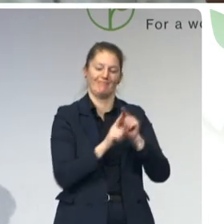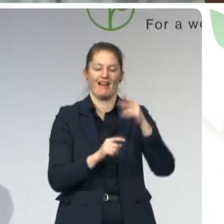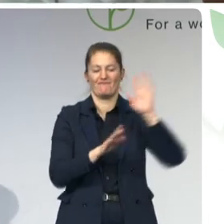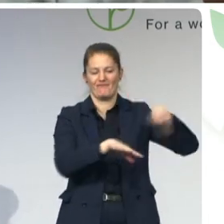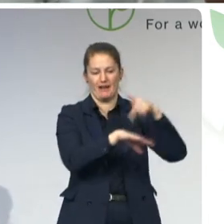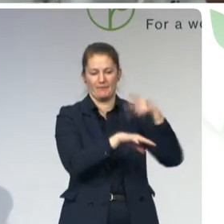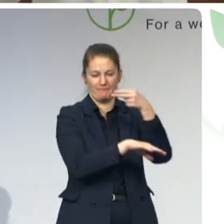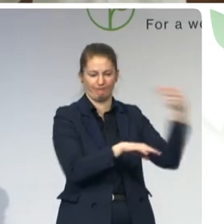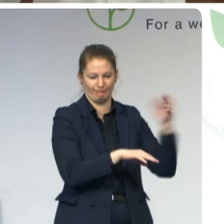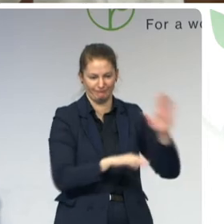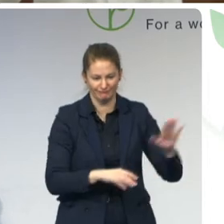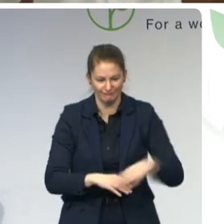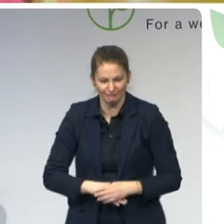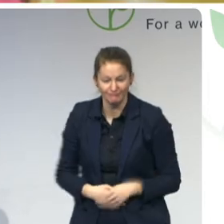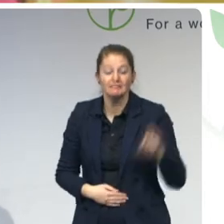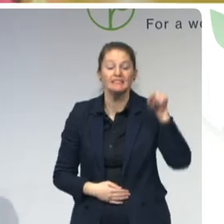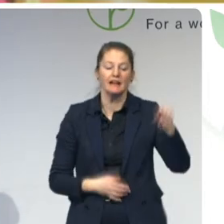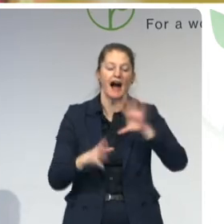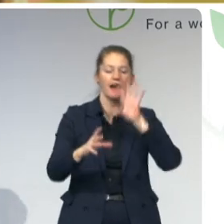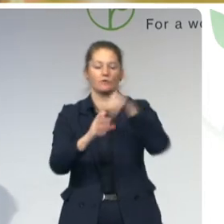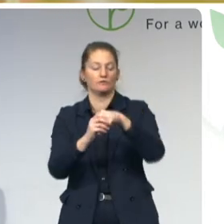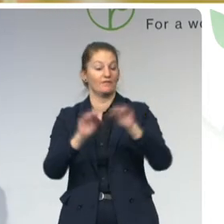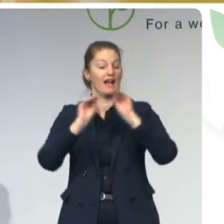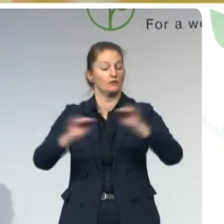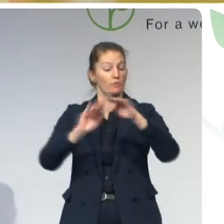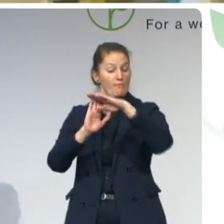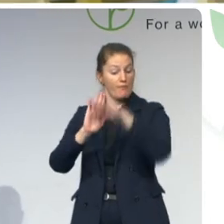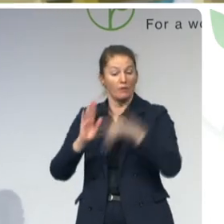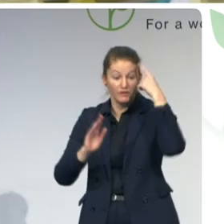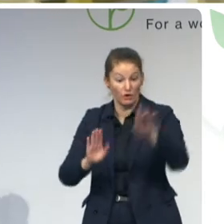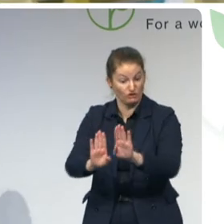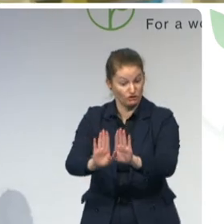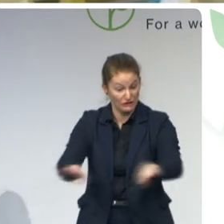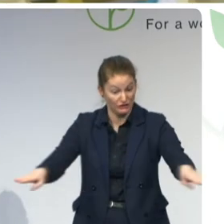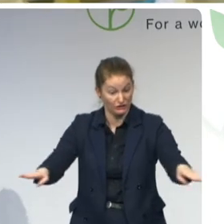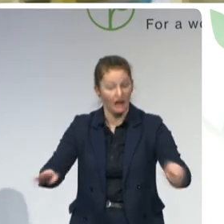establishing modern schools trading teachers inclusive teaching techniques and educating parents